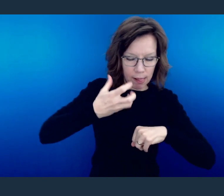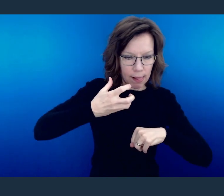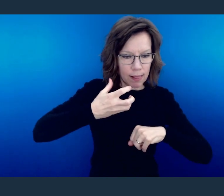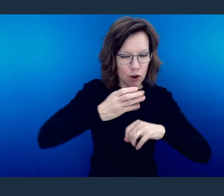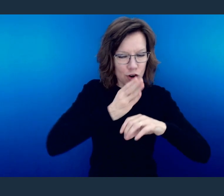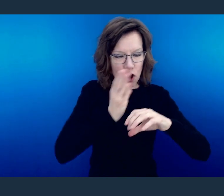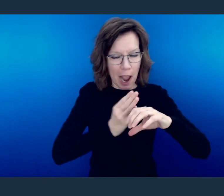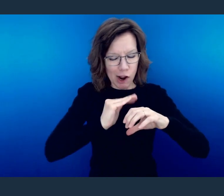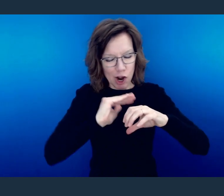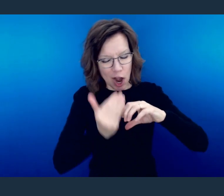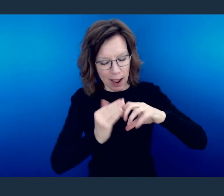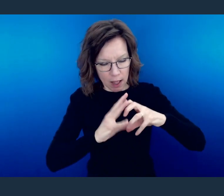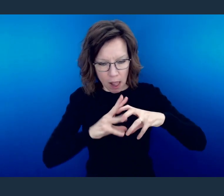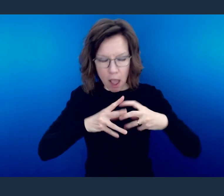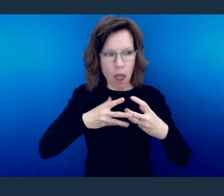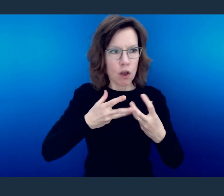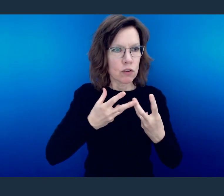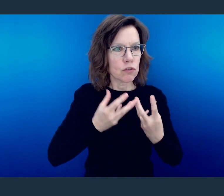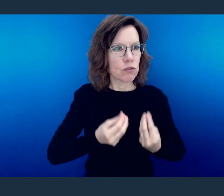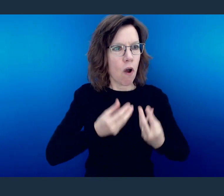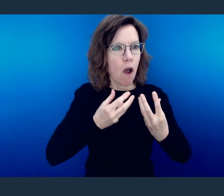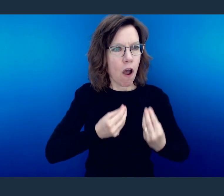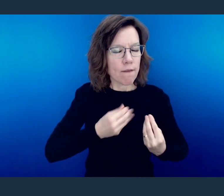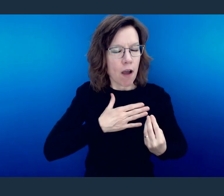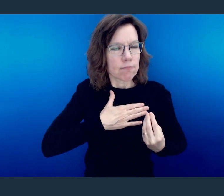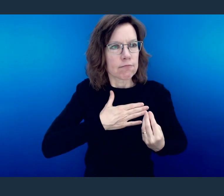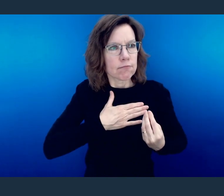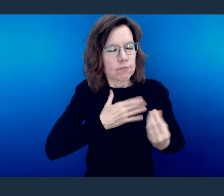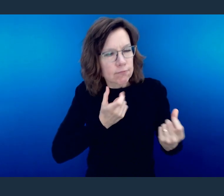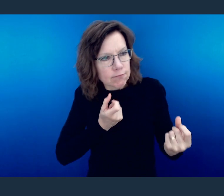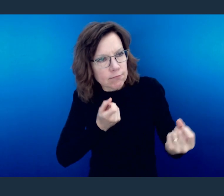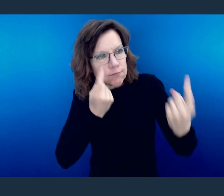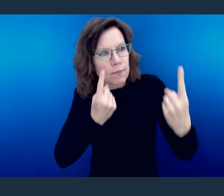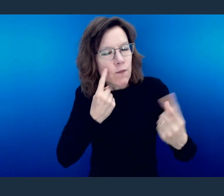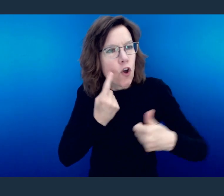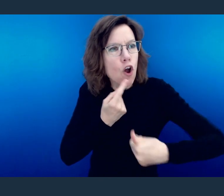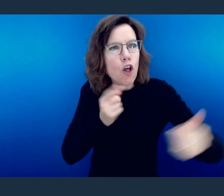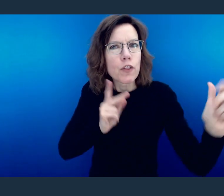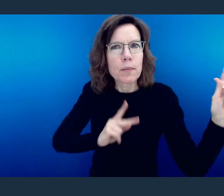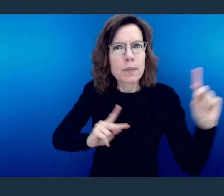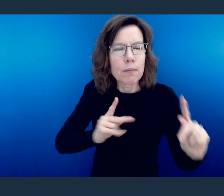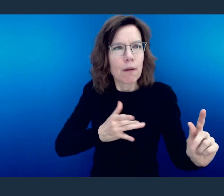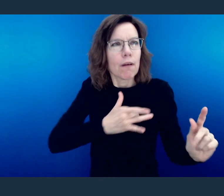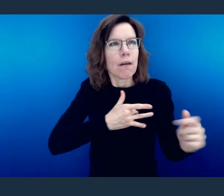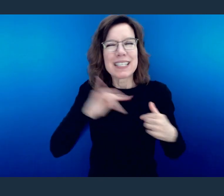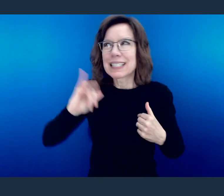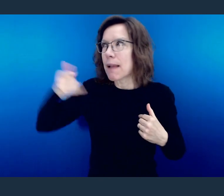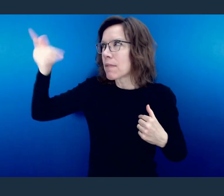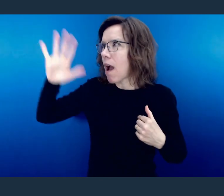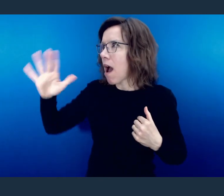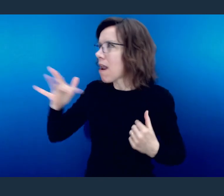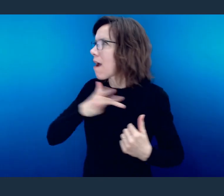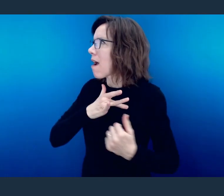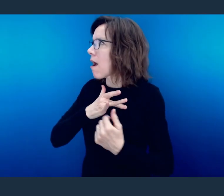others so that your heart may feel for things the way God feels for them.